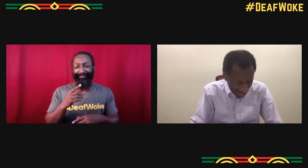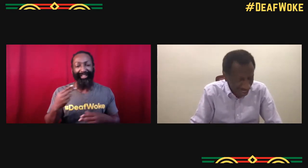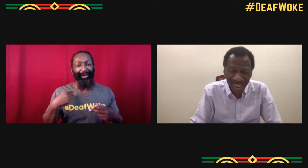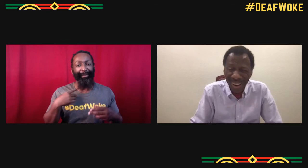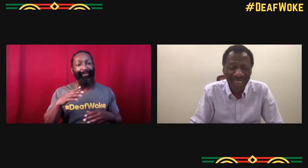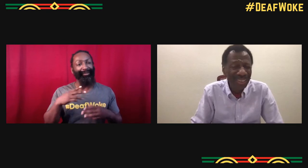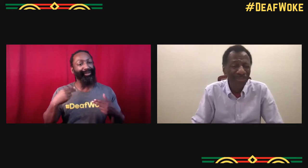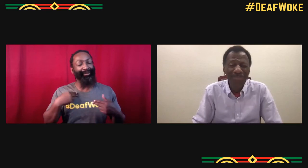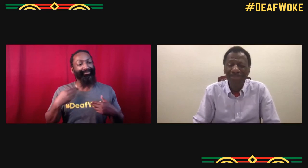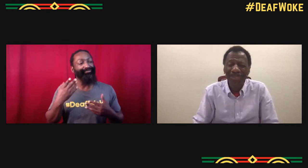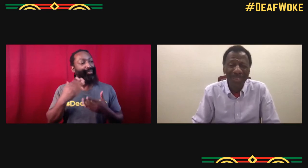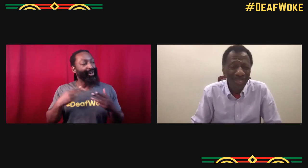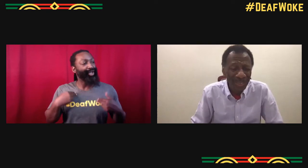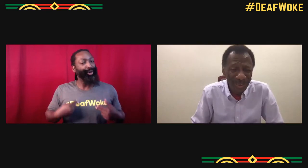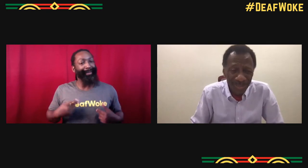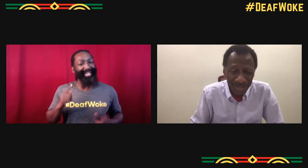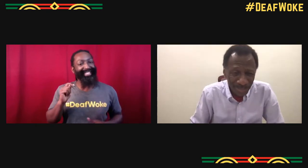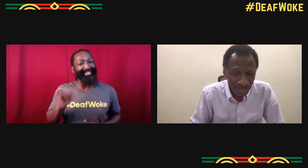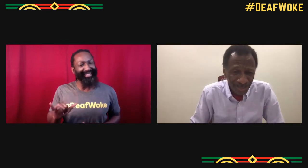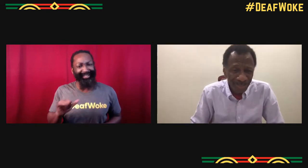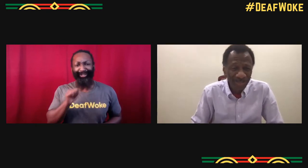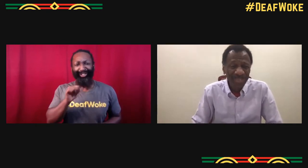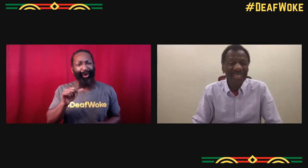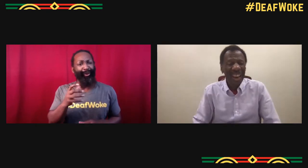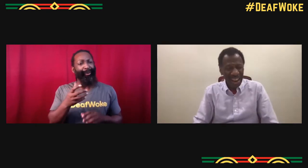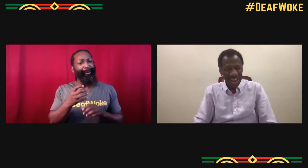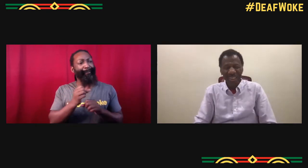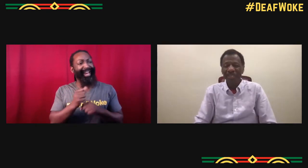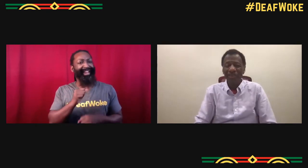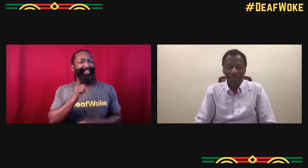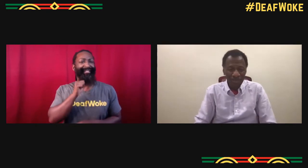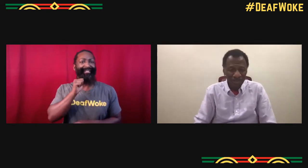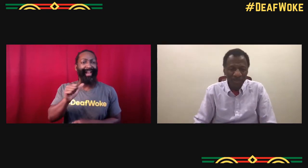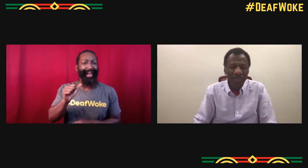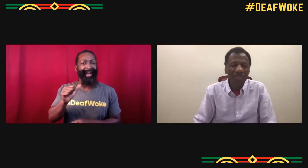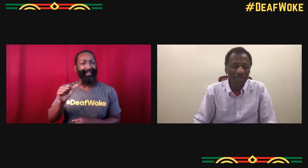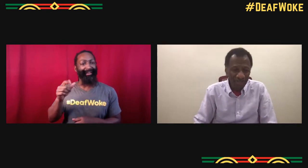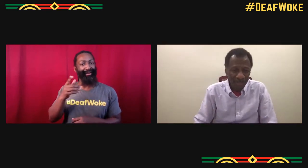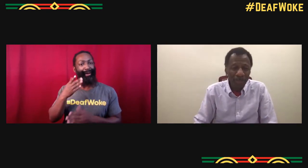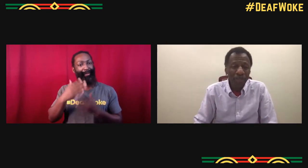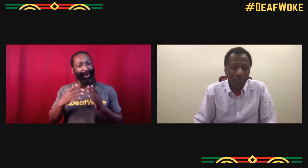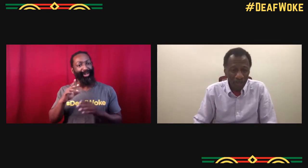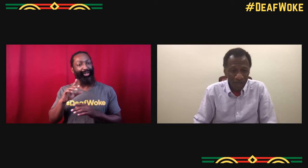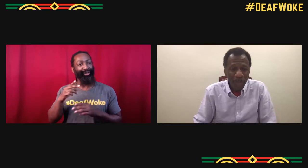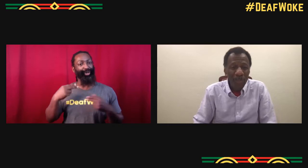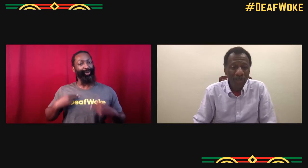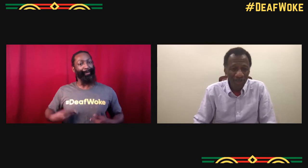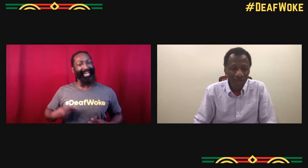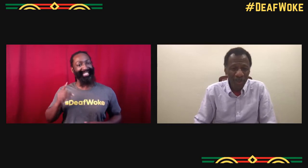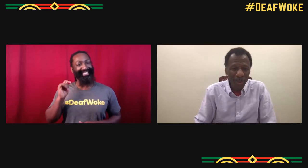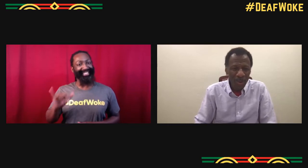Right, I mean, deaf people have been on earth. We're humans. We're a part of humanity